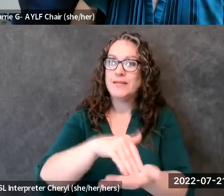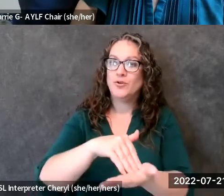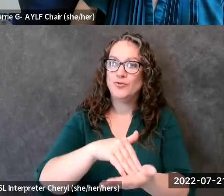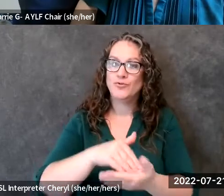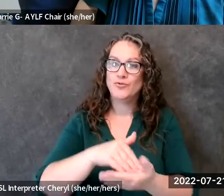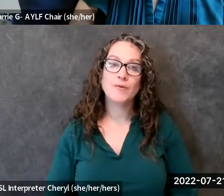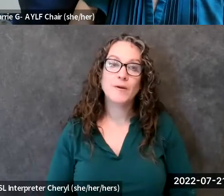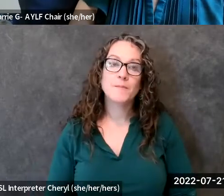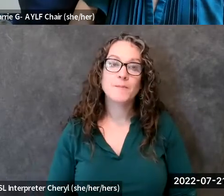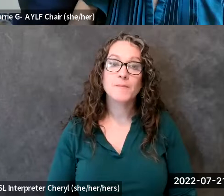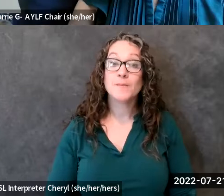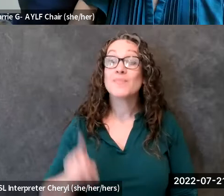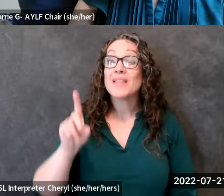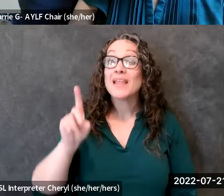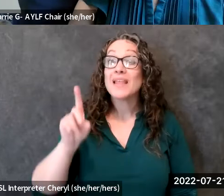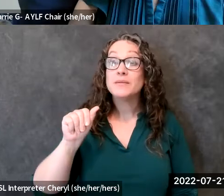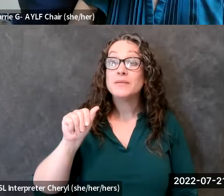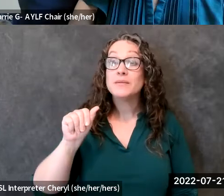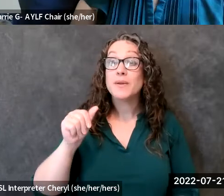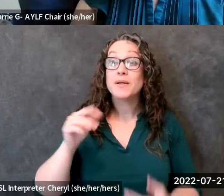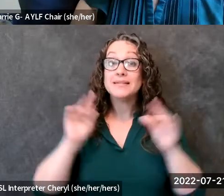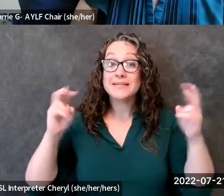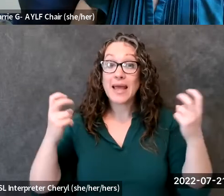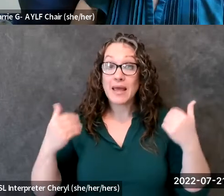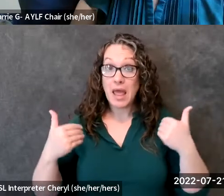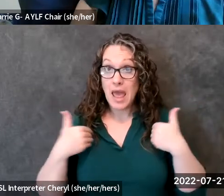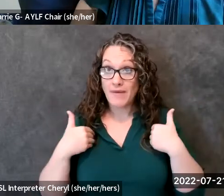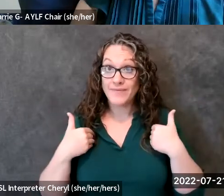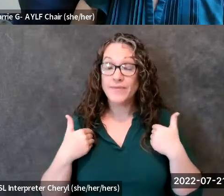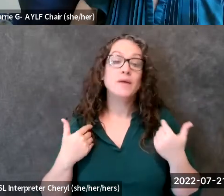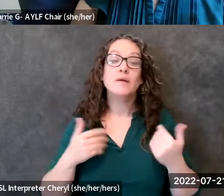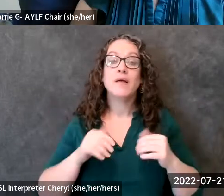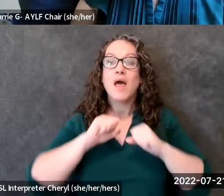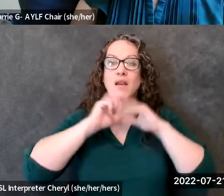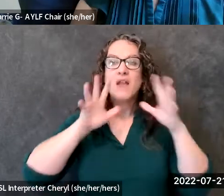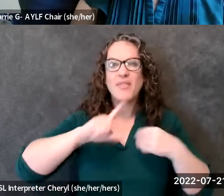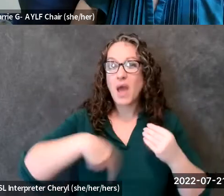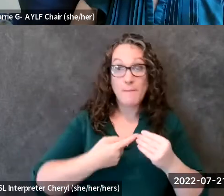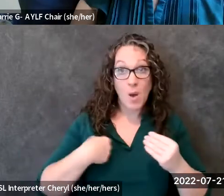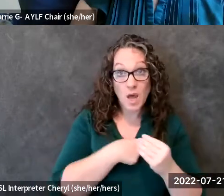the disability community and that is nothing about us without us and i believe what they are saying